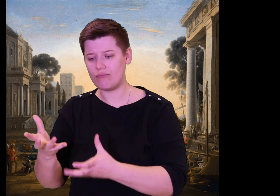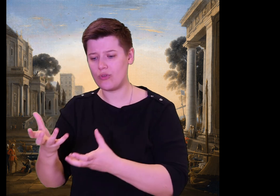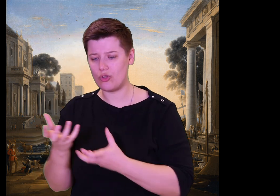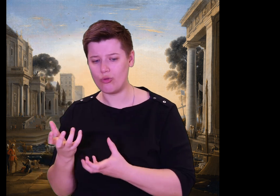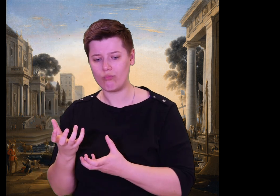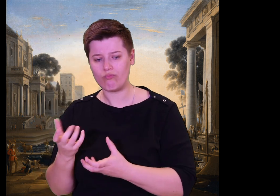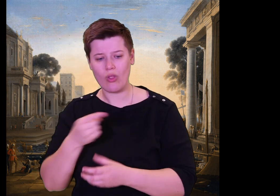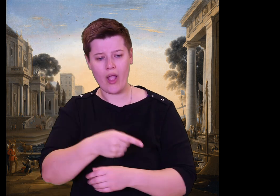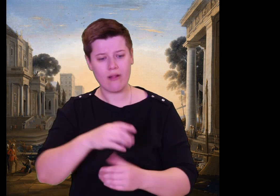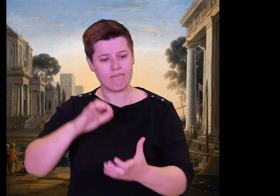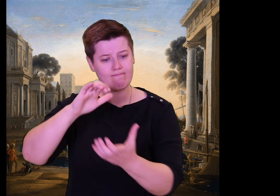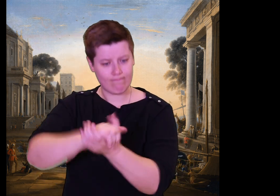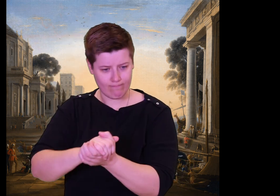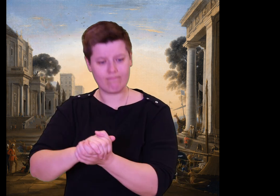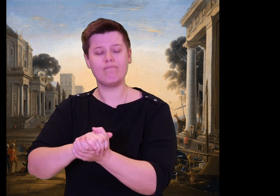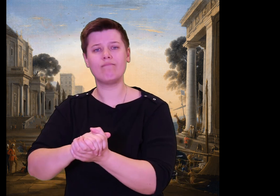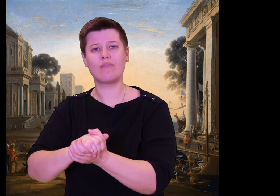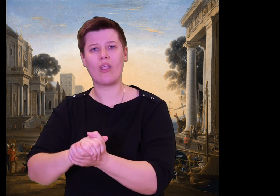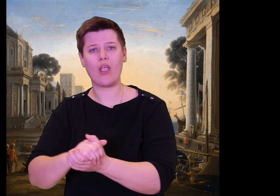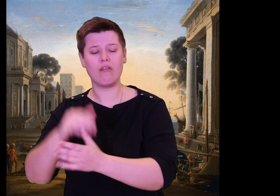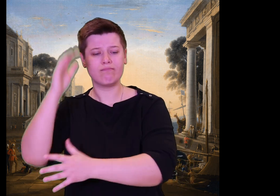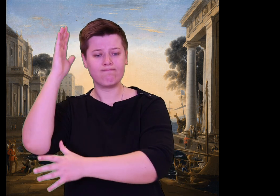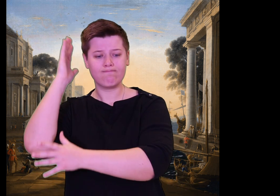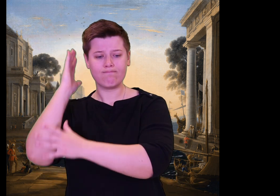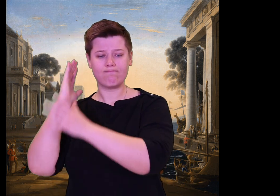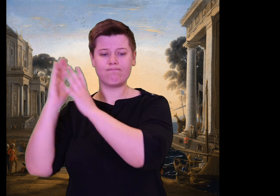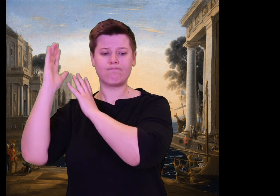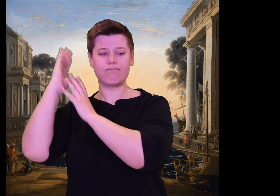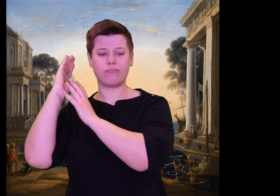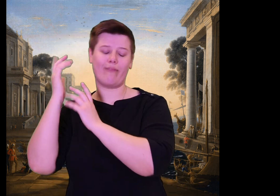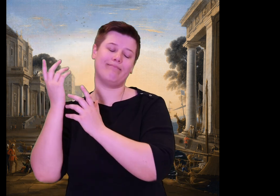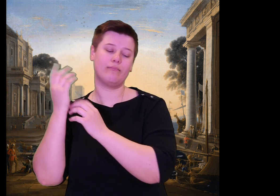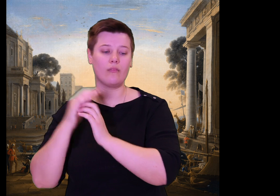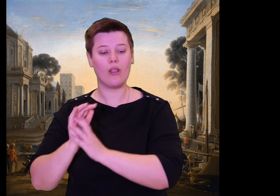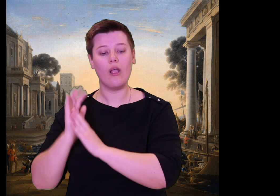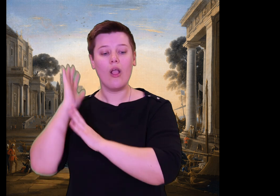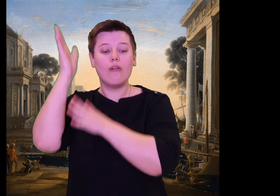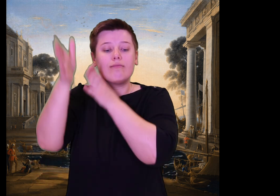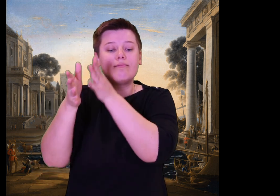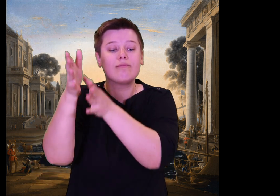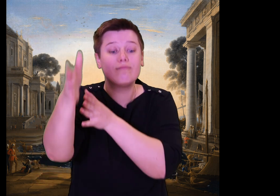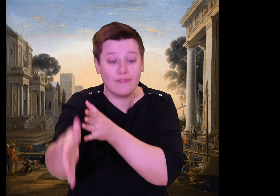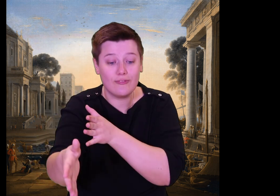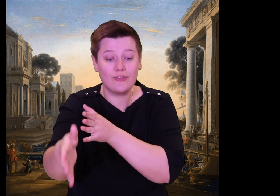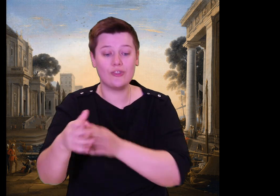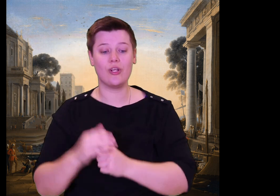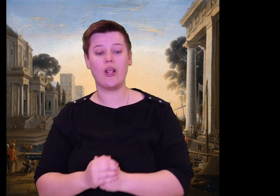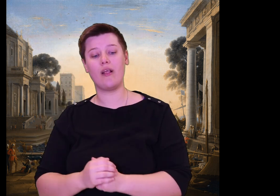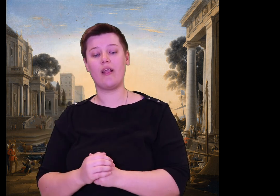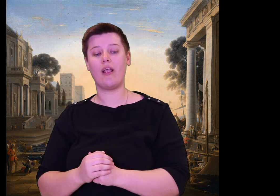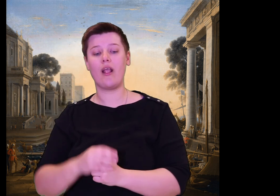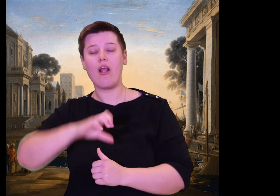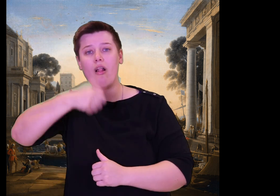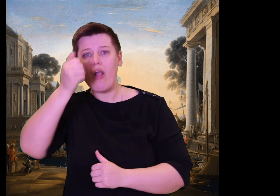The man was friendless. All the gods took pity, but Poseidon's anger never ended